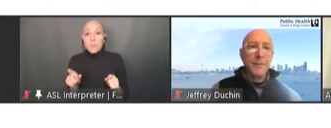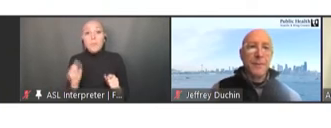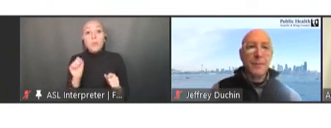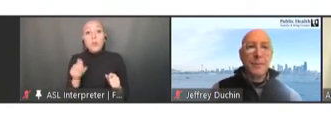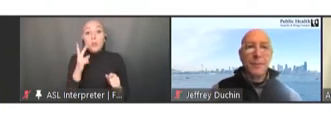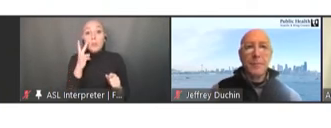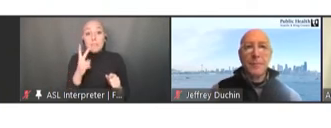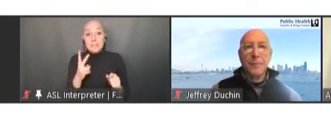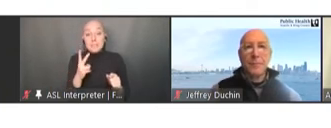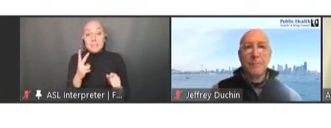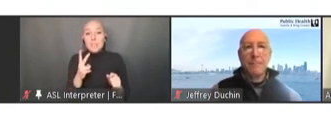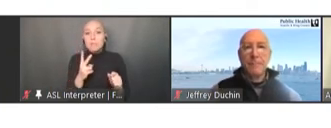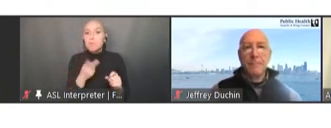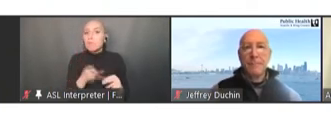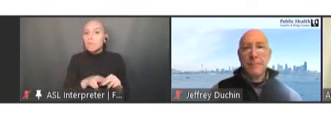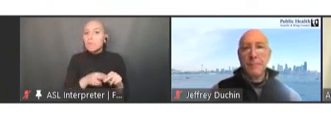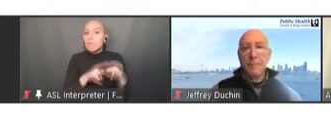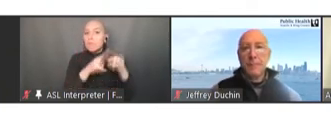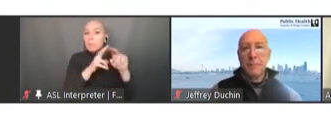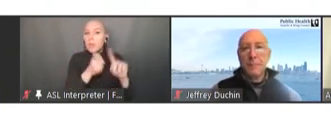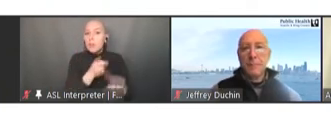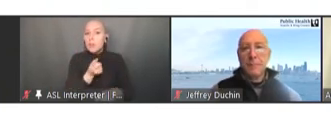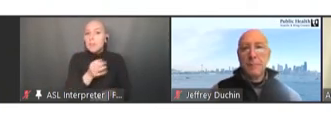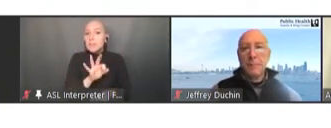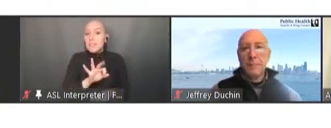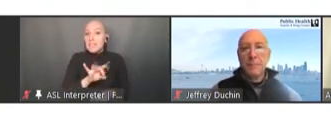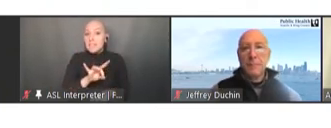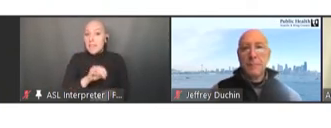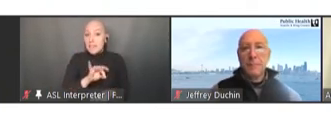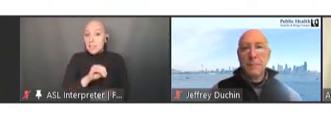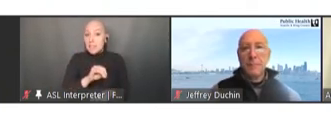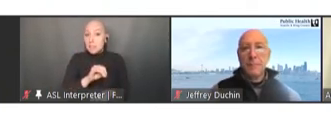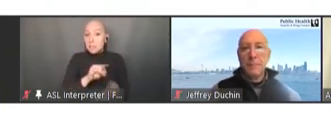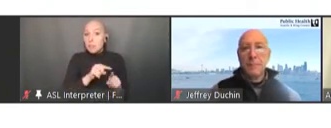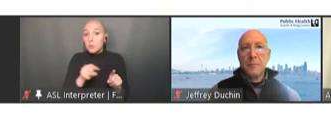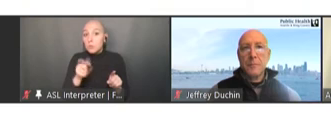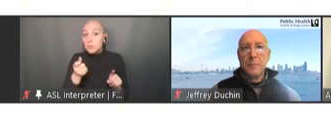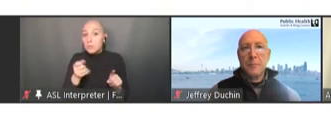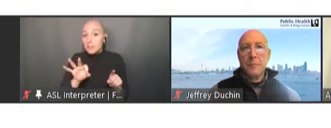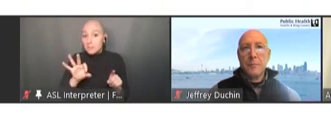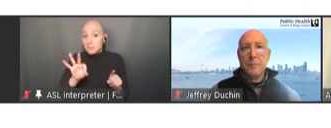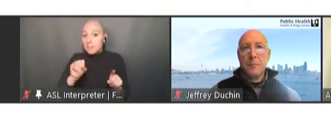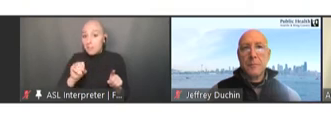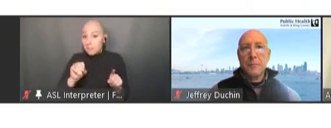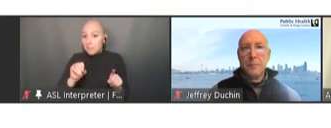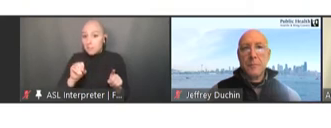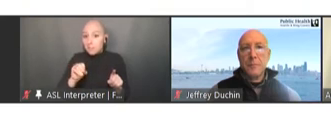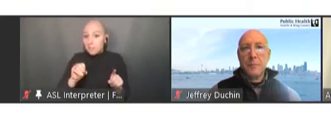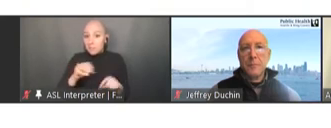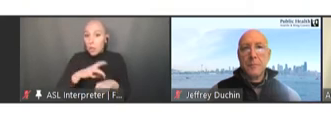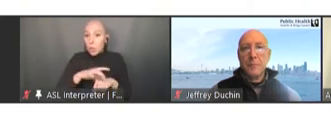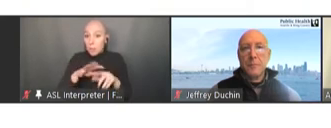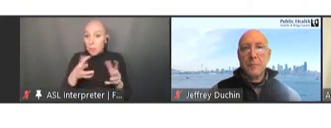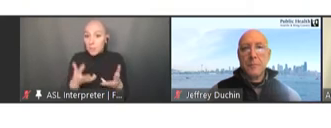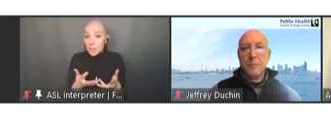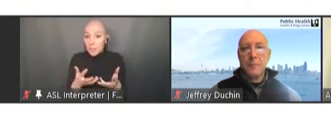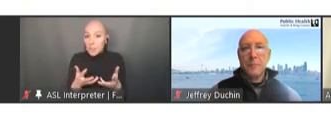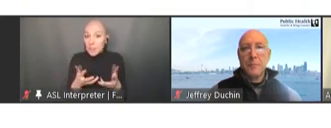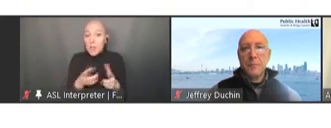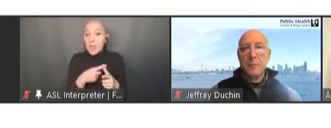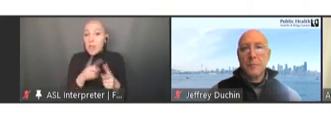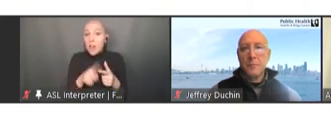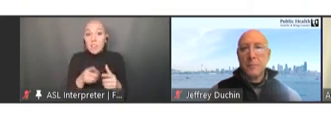1980 to 1990 across the world, and after that it stays as a plateau, almost. And the striking